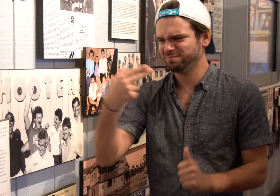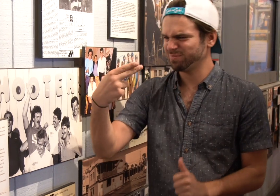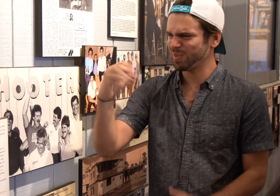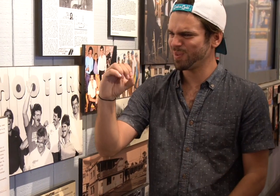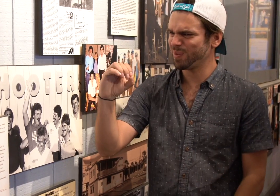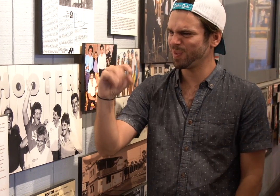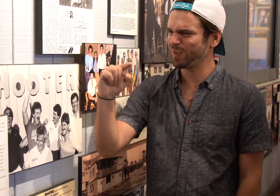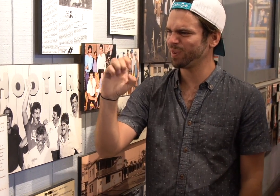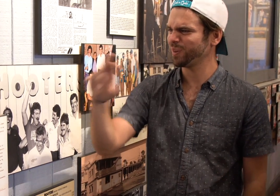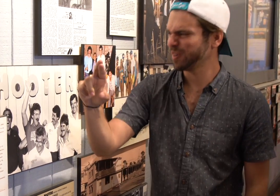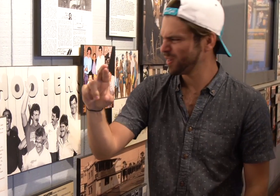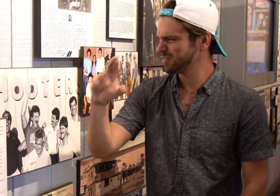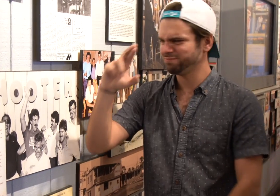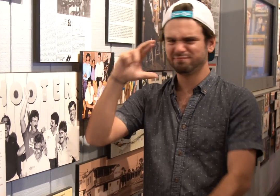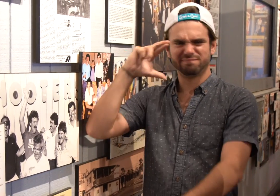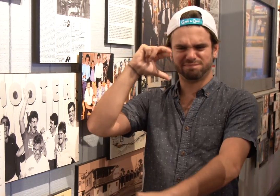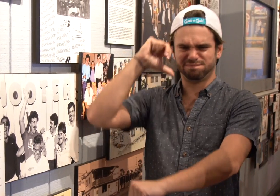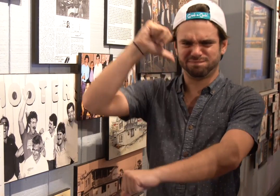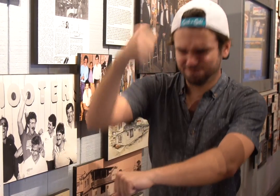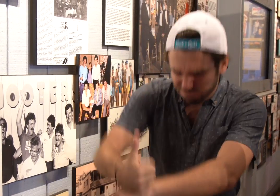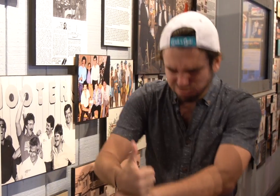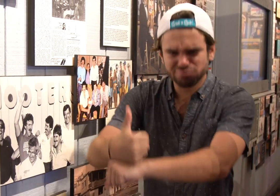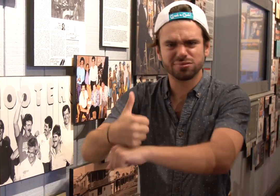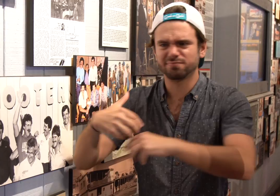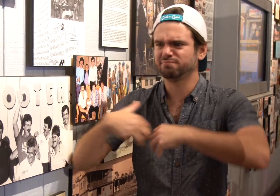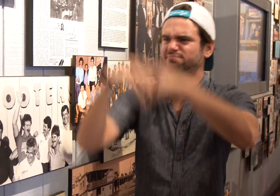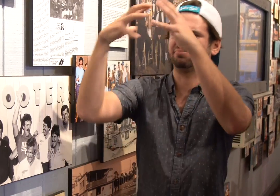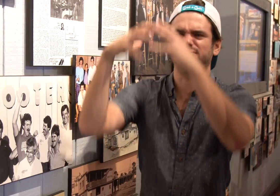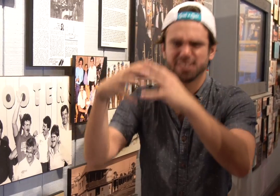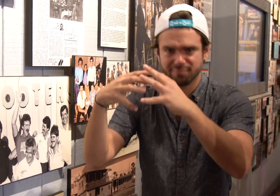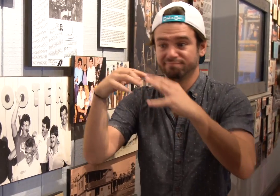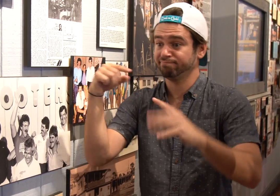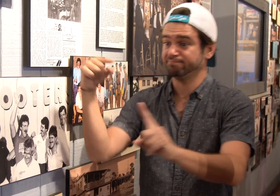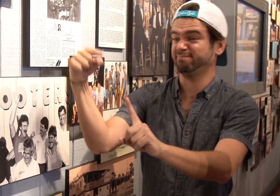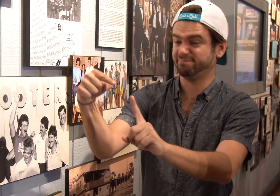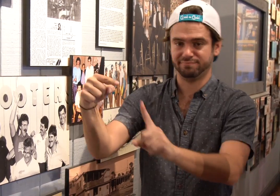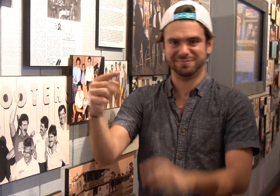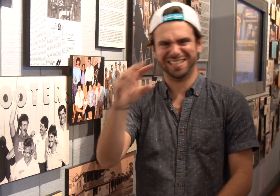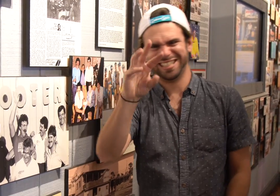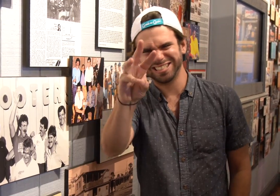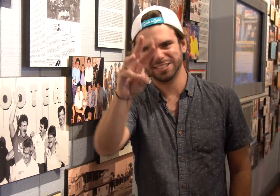How did Hooters come into existence?